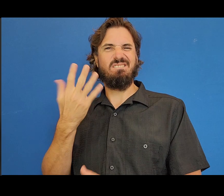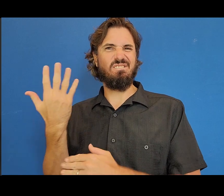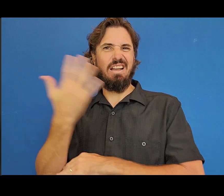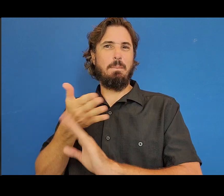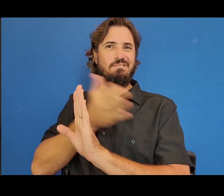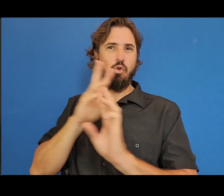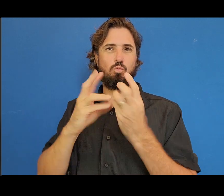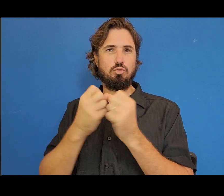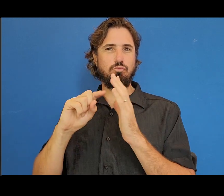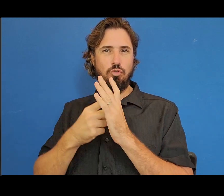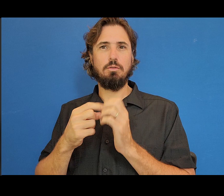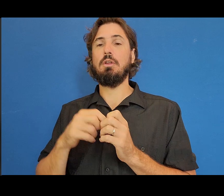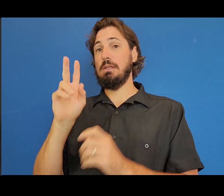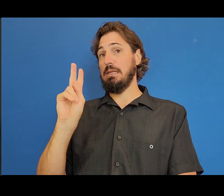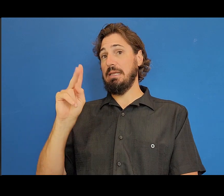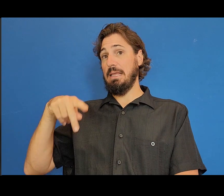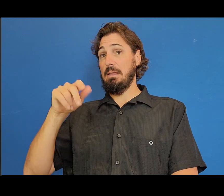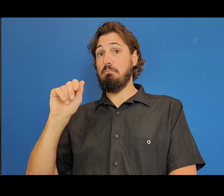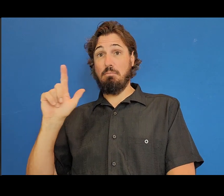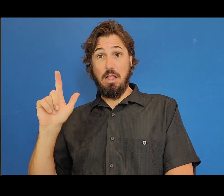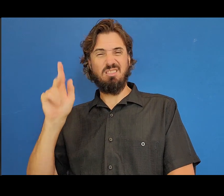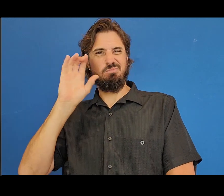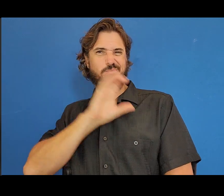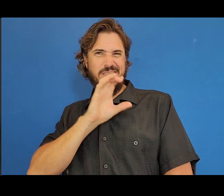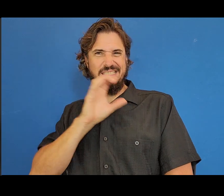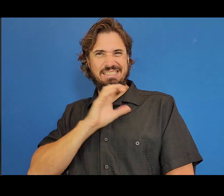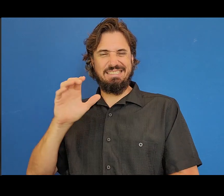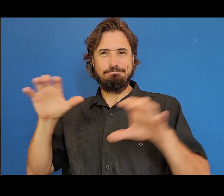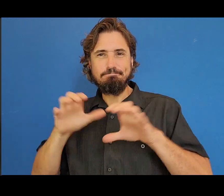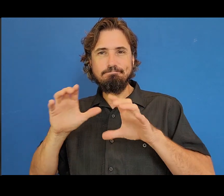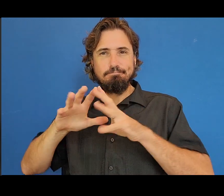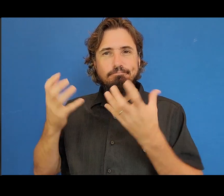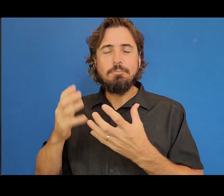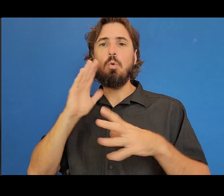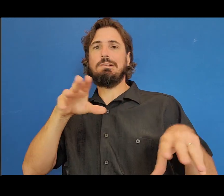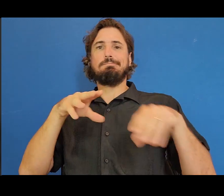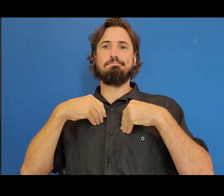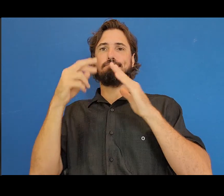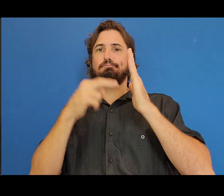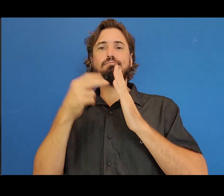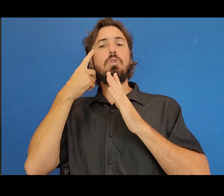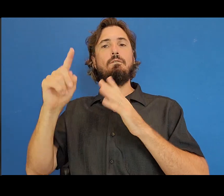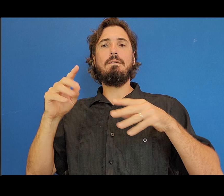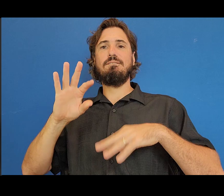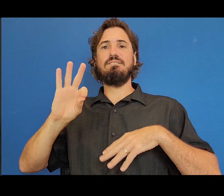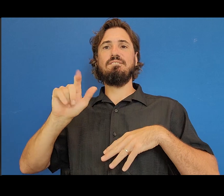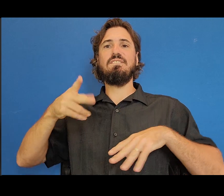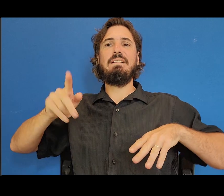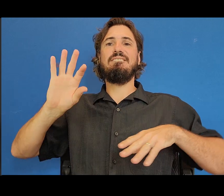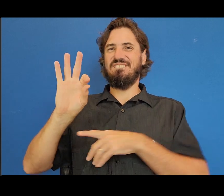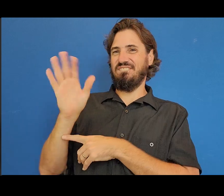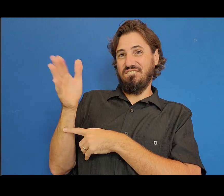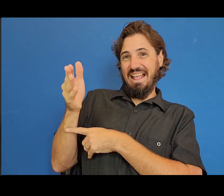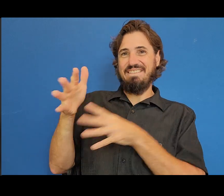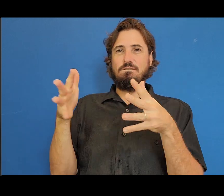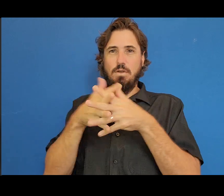The Kaua‘i Police Activities League is accepting registrations for the 2023 island-wide flag football season for all school-aged youth, from kindergarten to high school seniors.